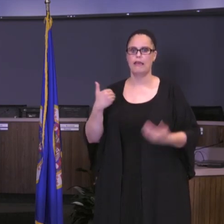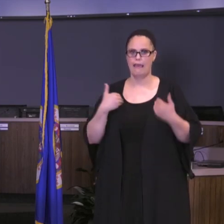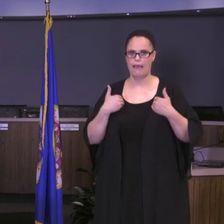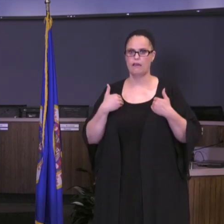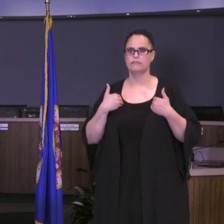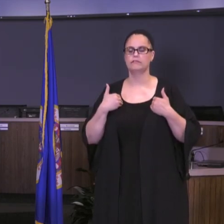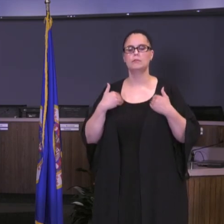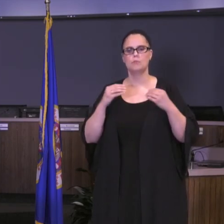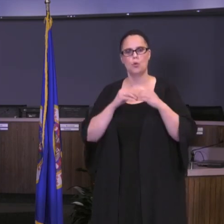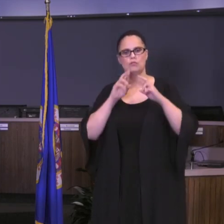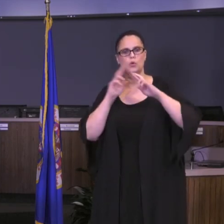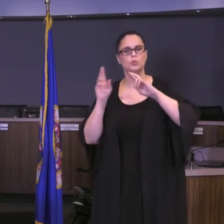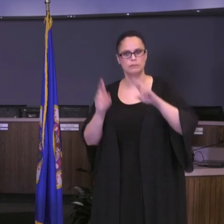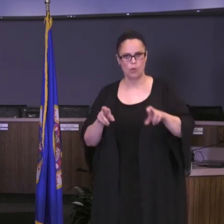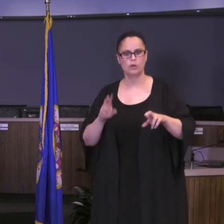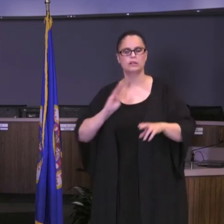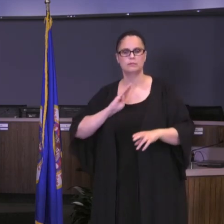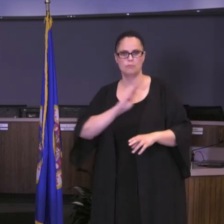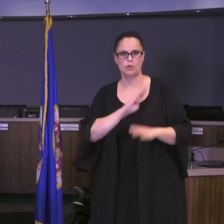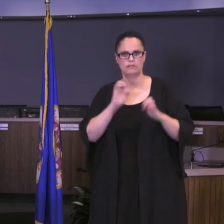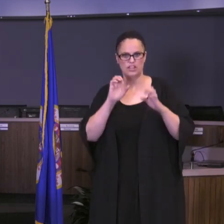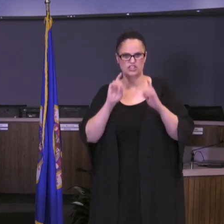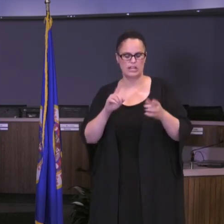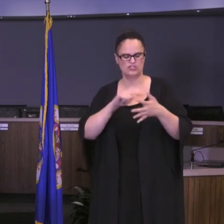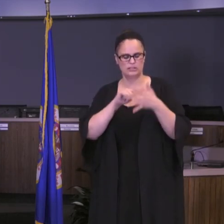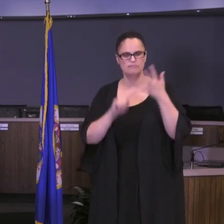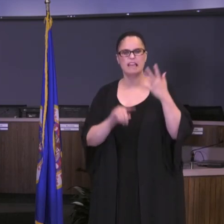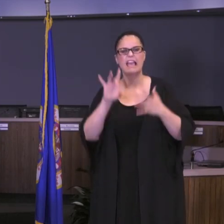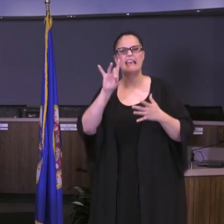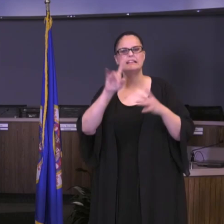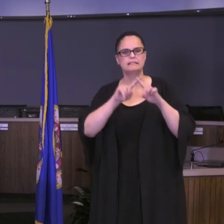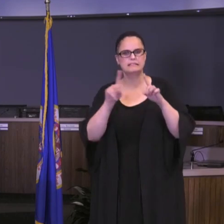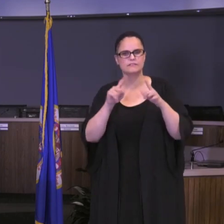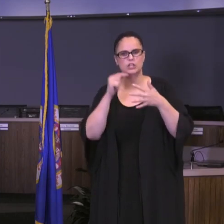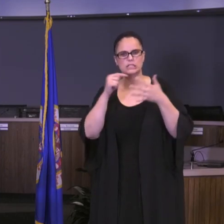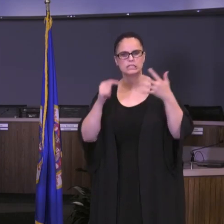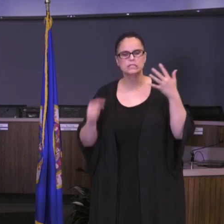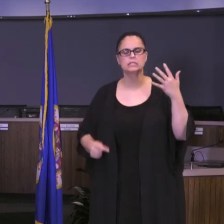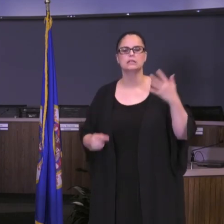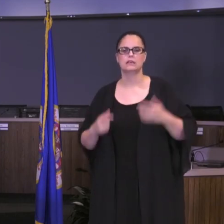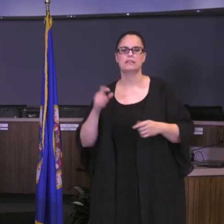more of the details about eight different areas that can be found in our in our task force, the work groups that have been